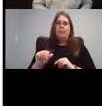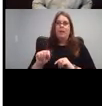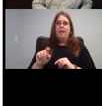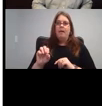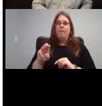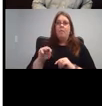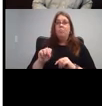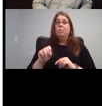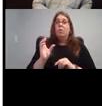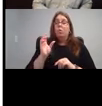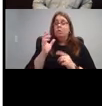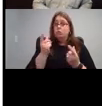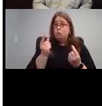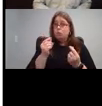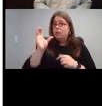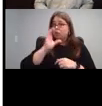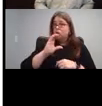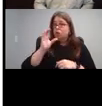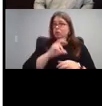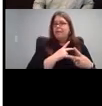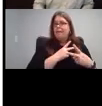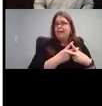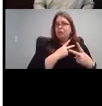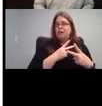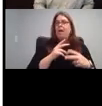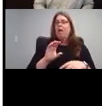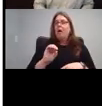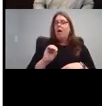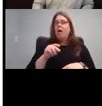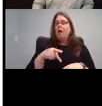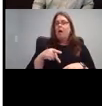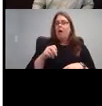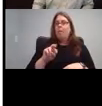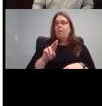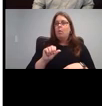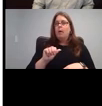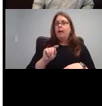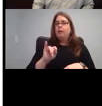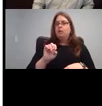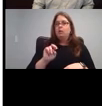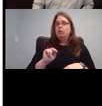operation AFL storytime, but there are other resources as well.